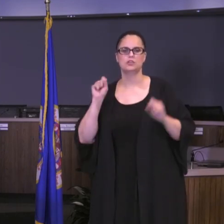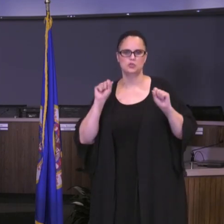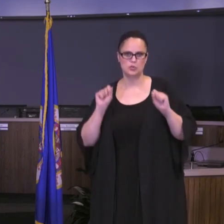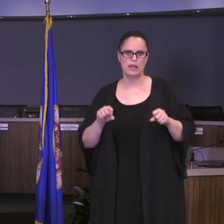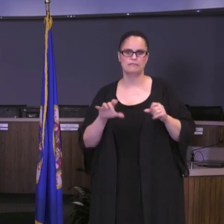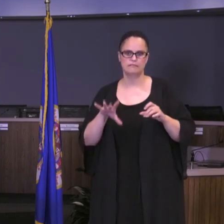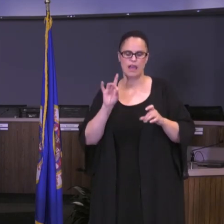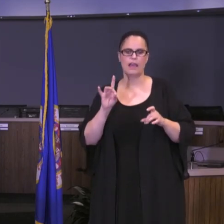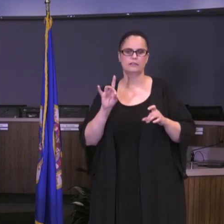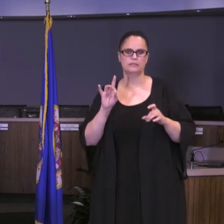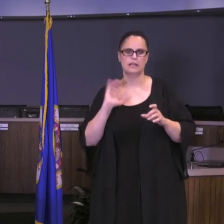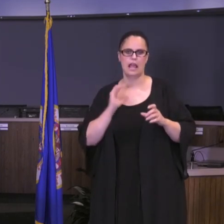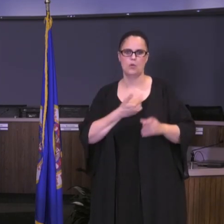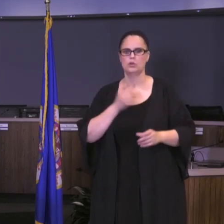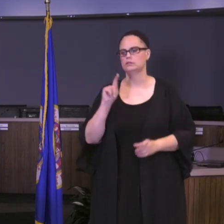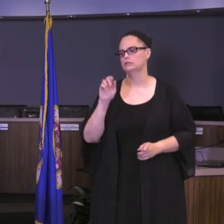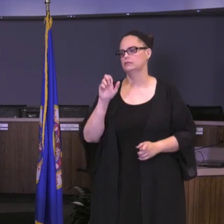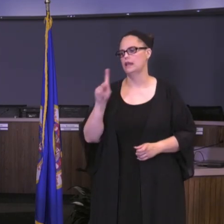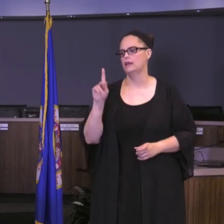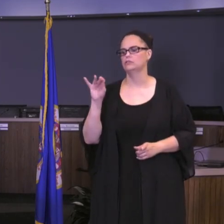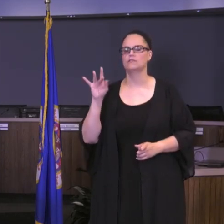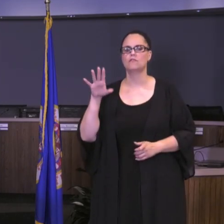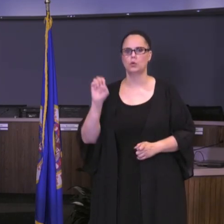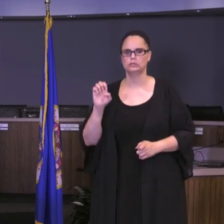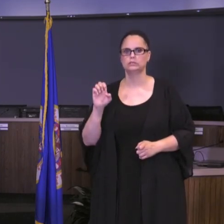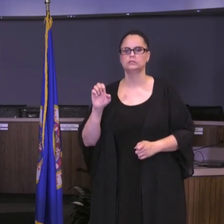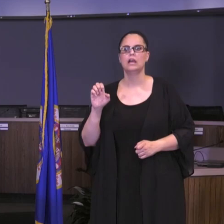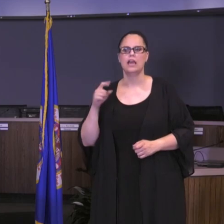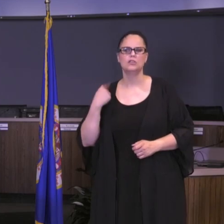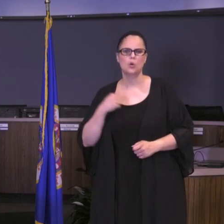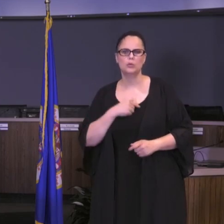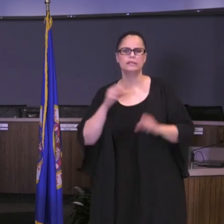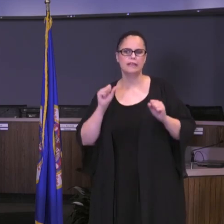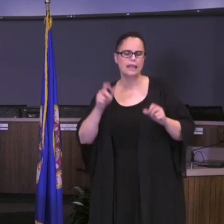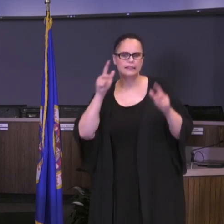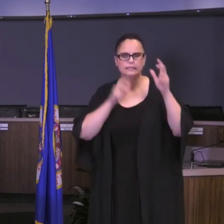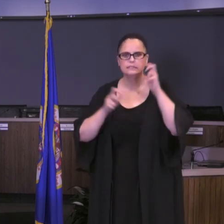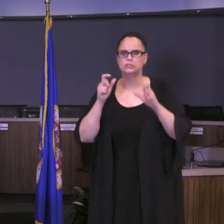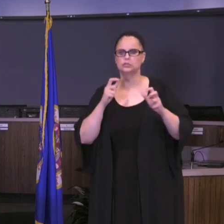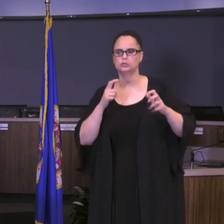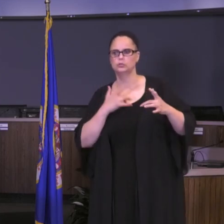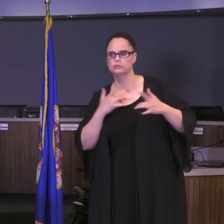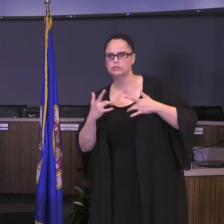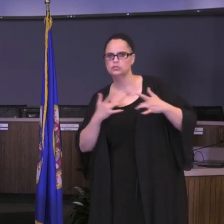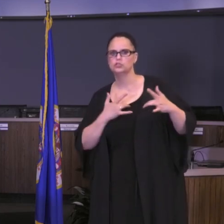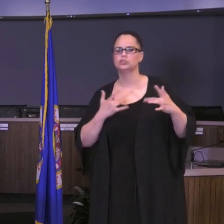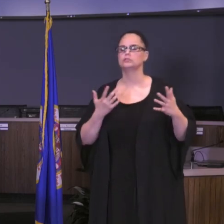assembled, and we will make sure that we hear some of the questions, concerns, feedback, that our board members have as well.